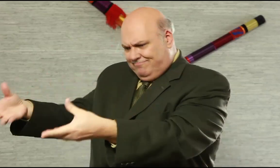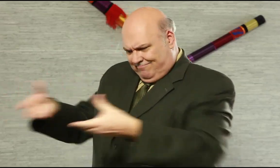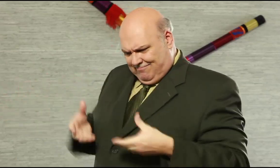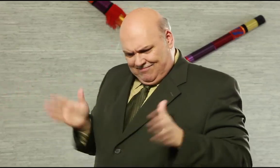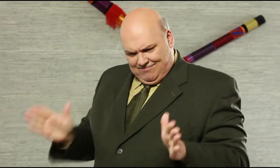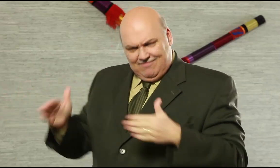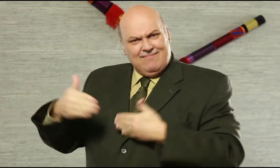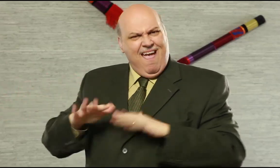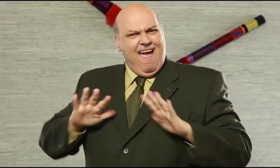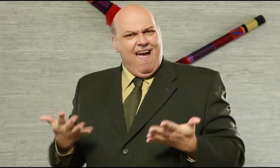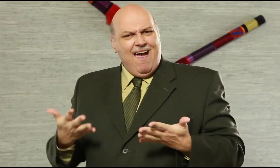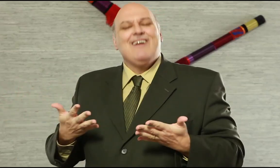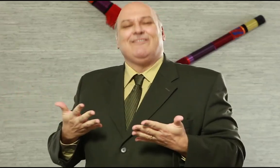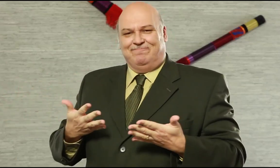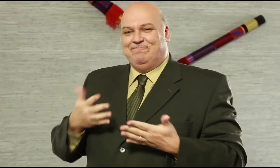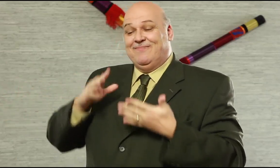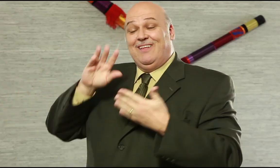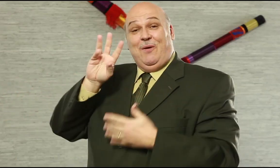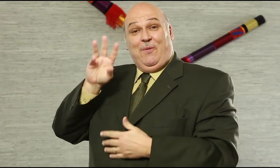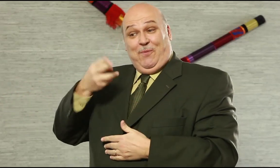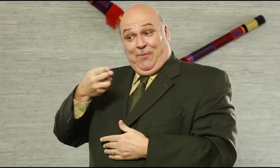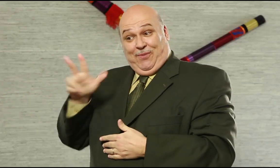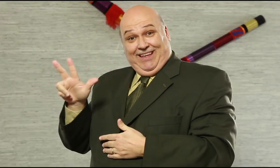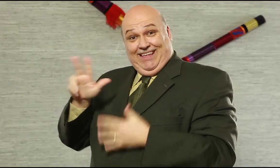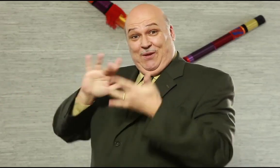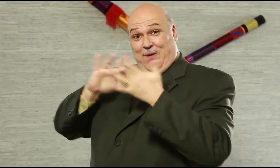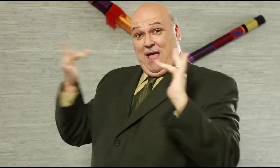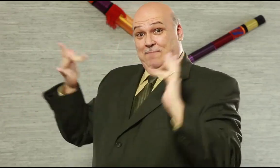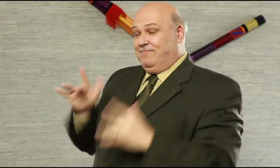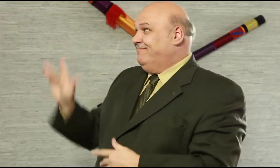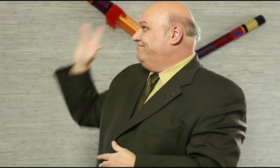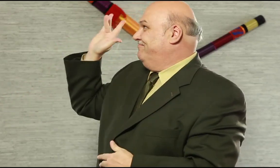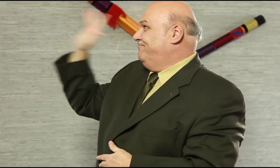computer. Have a successful DeafWaves party, take photos